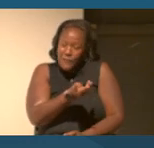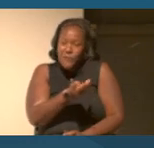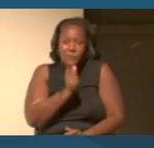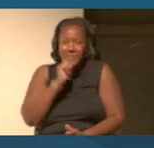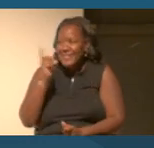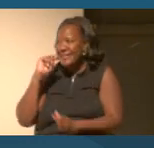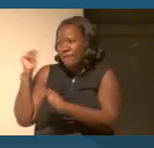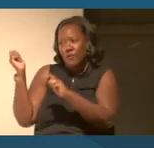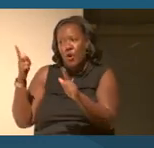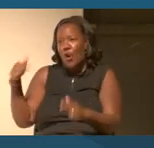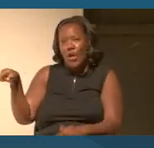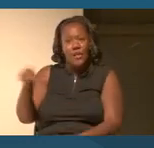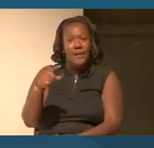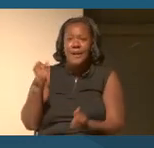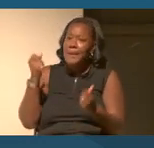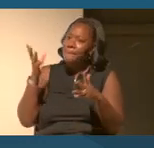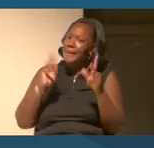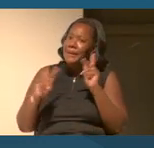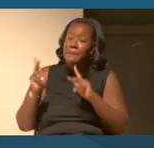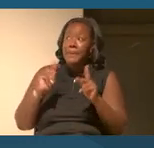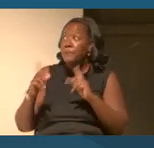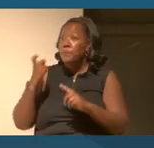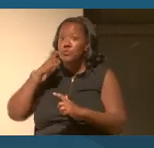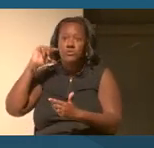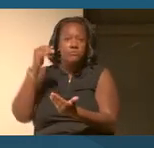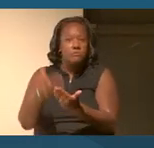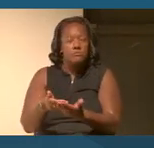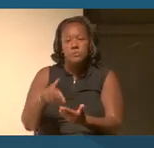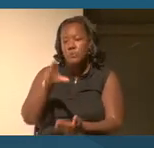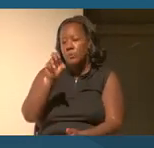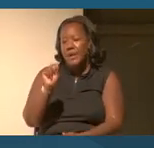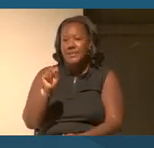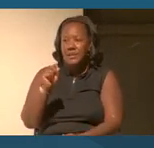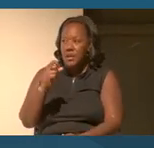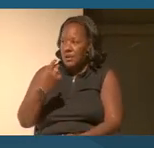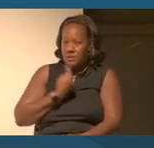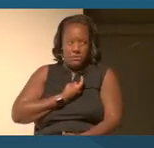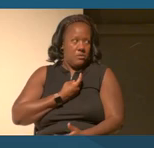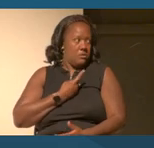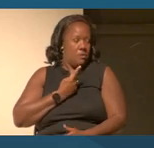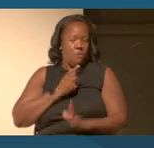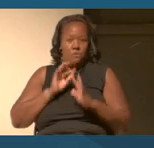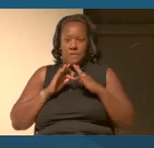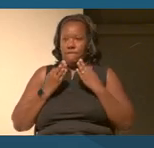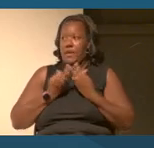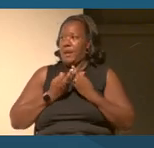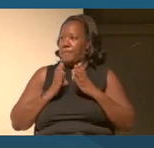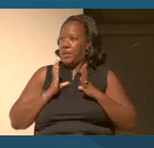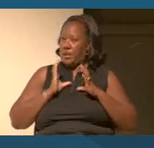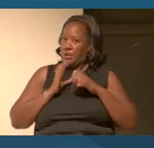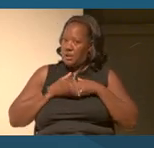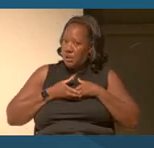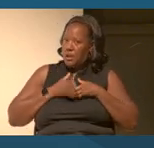It's not true for many people who are new Americans, where you may be the only family of your background in the community you end up in.